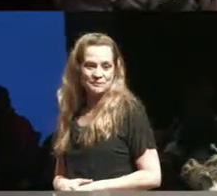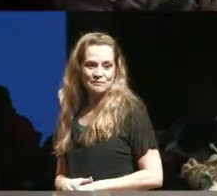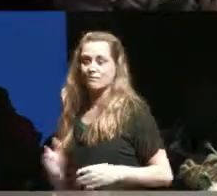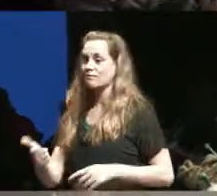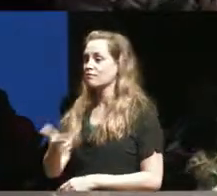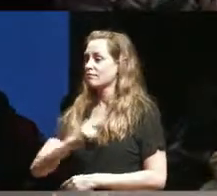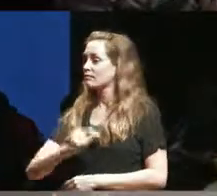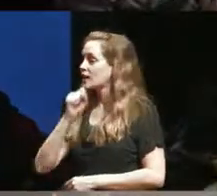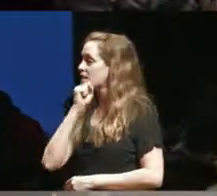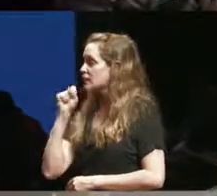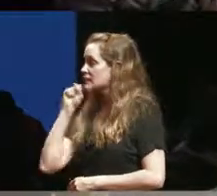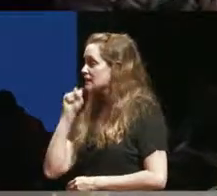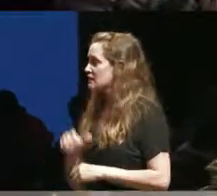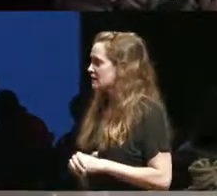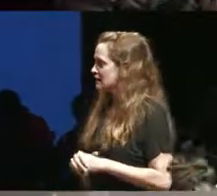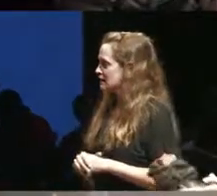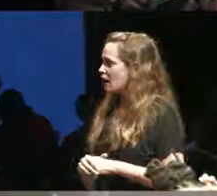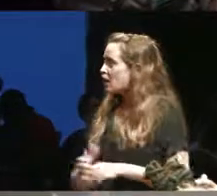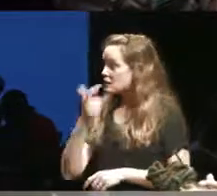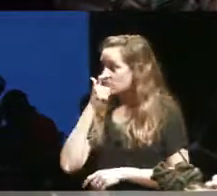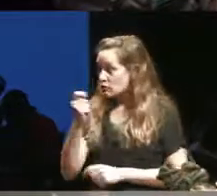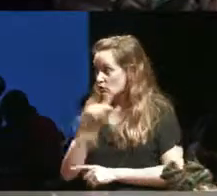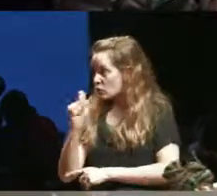iris speaking yeah that's such an interesting question right like with my